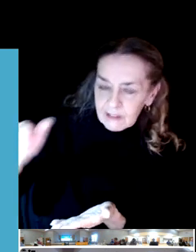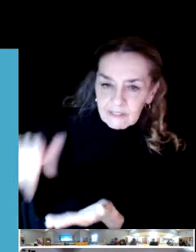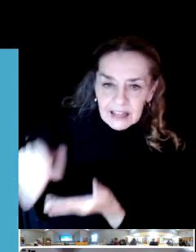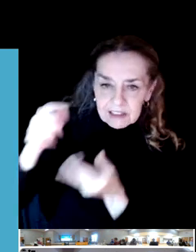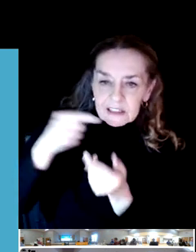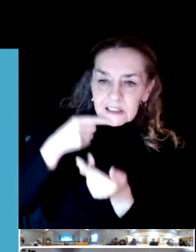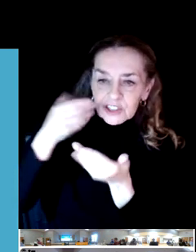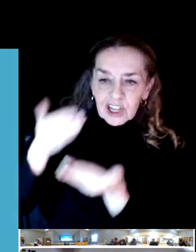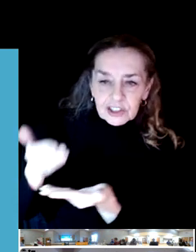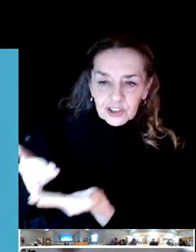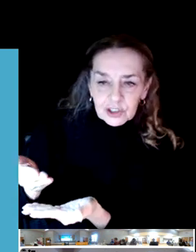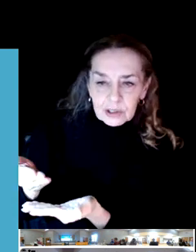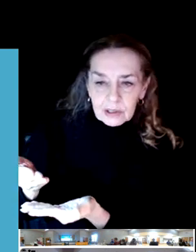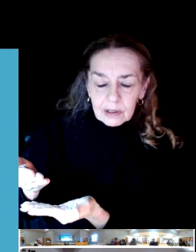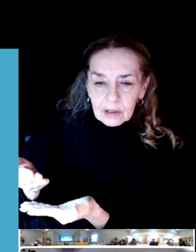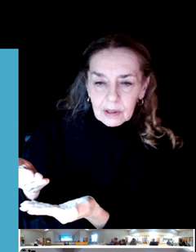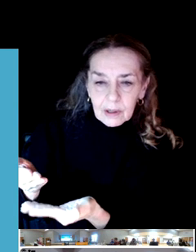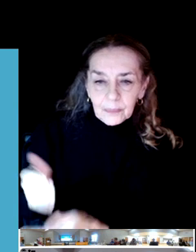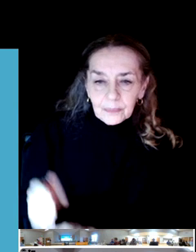We're still looking at this.